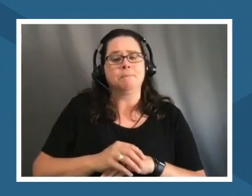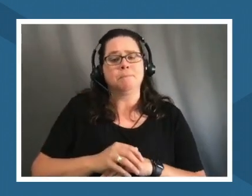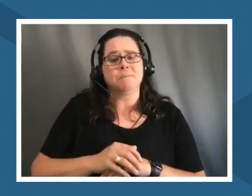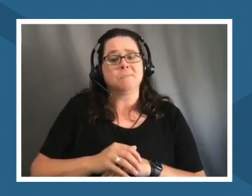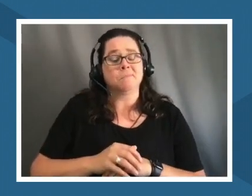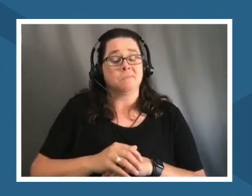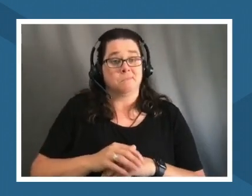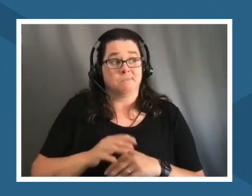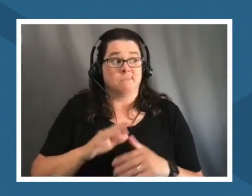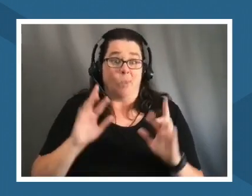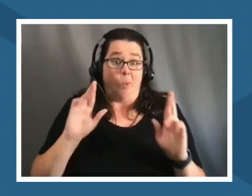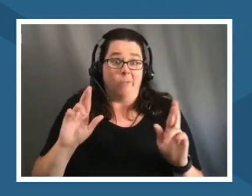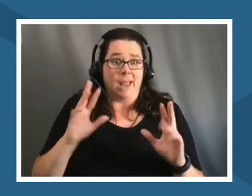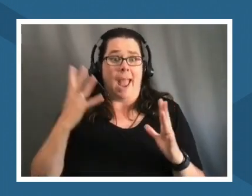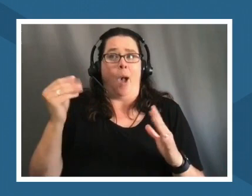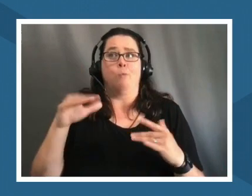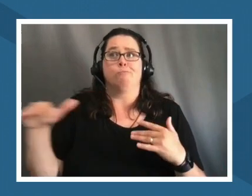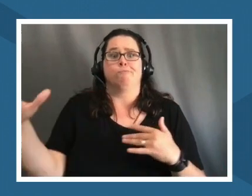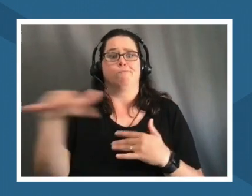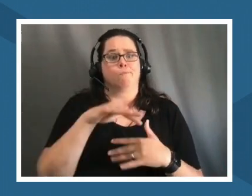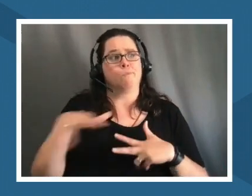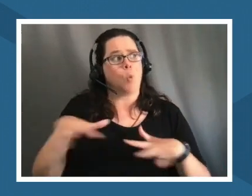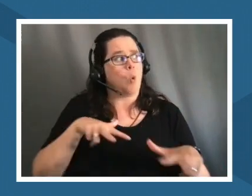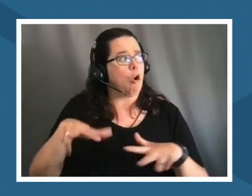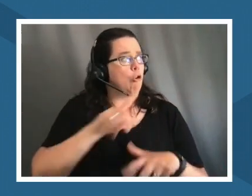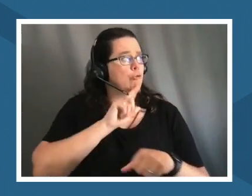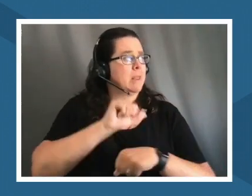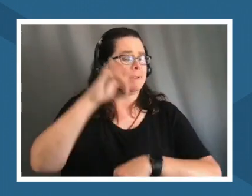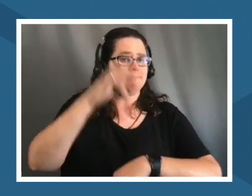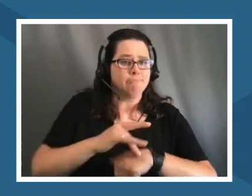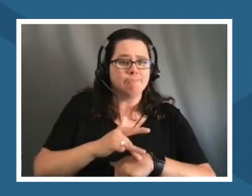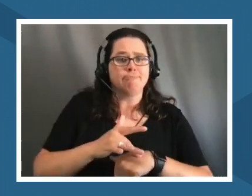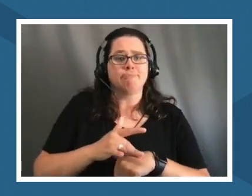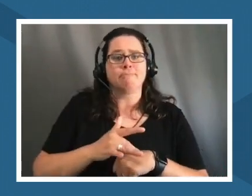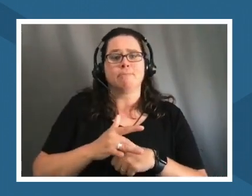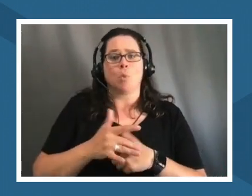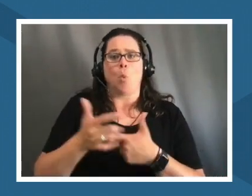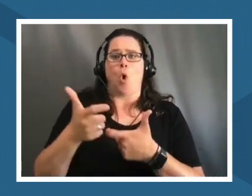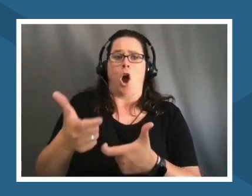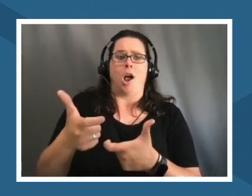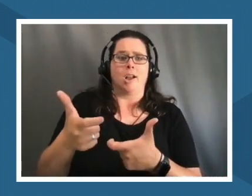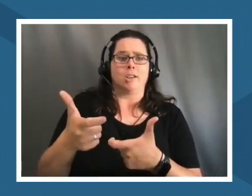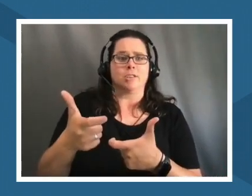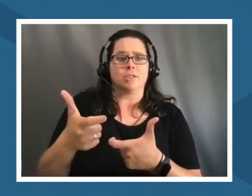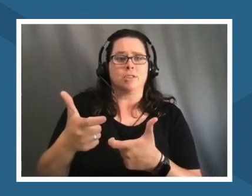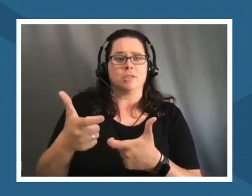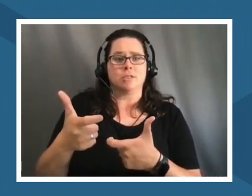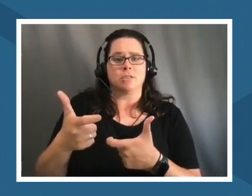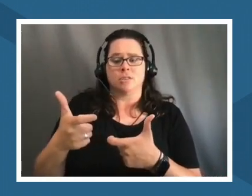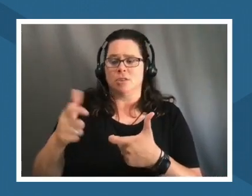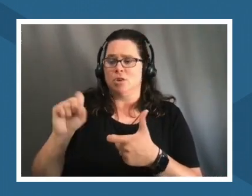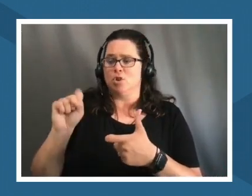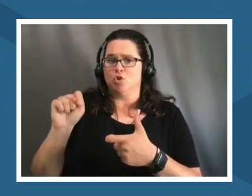walk and really have their feet in the river or watch the the storm water run